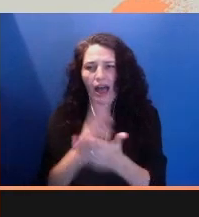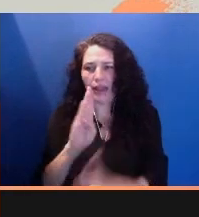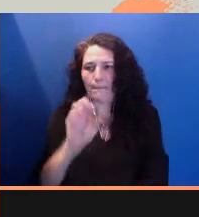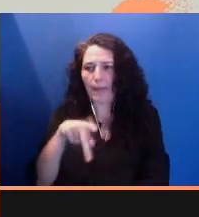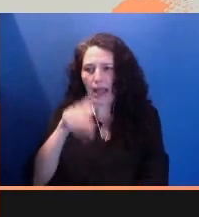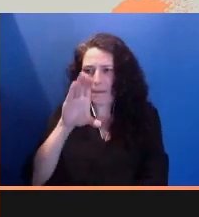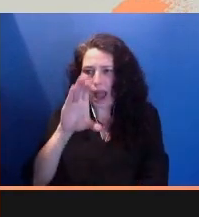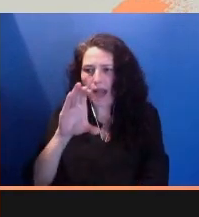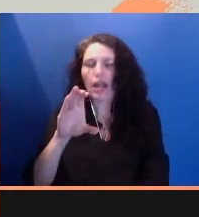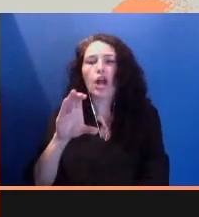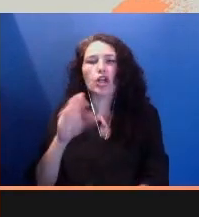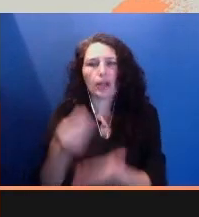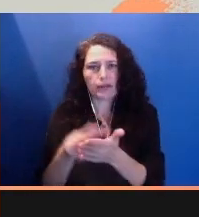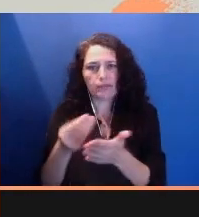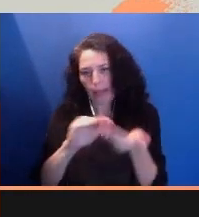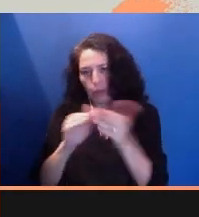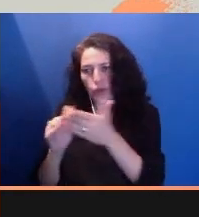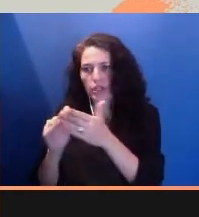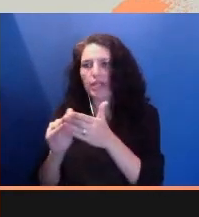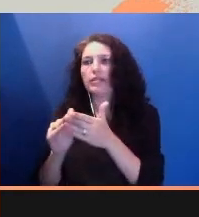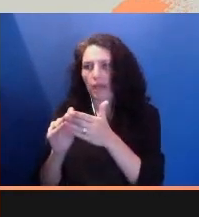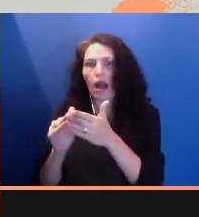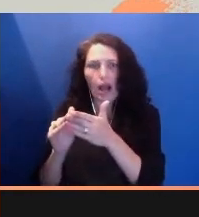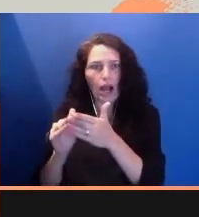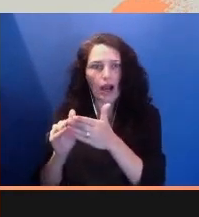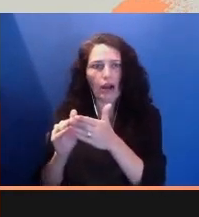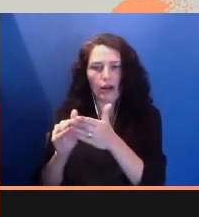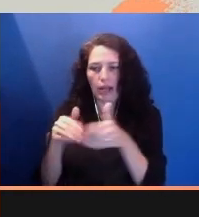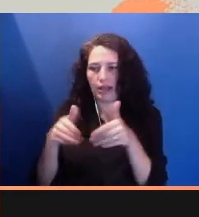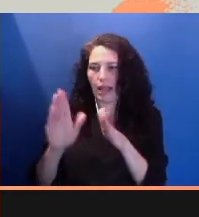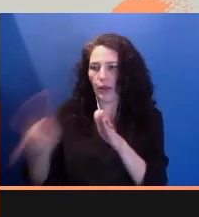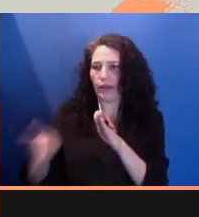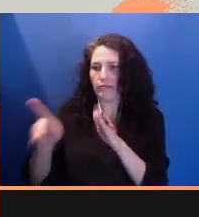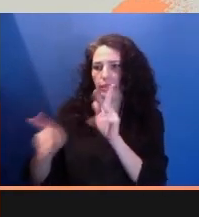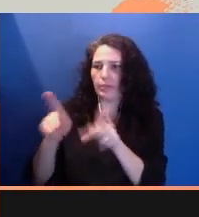disproportionately suffer the inequities of misrepresentation.